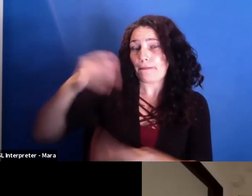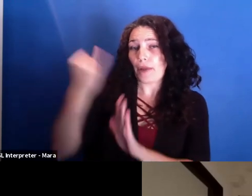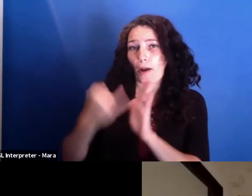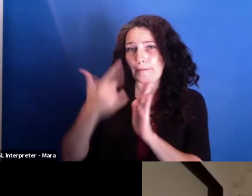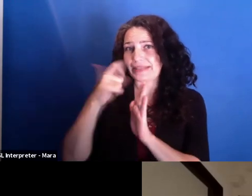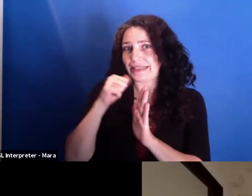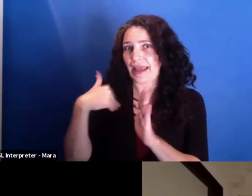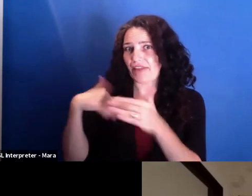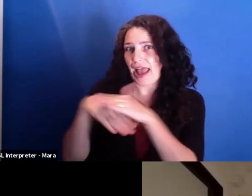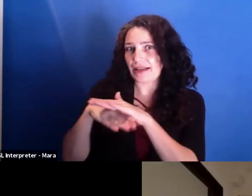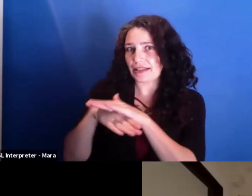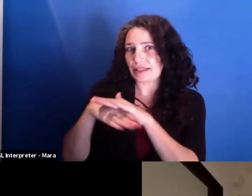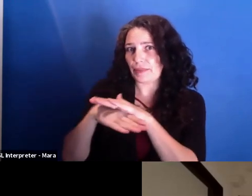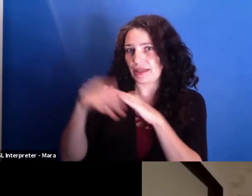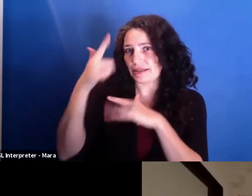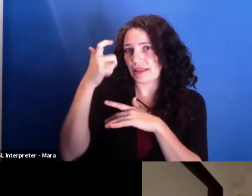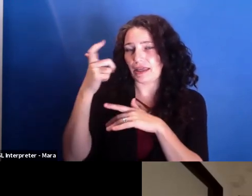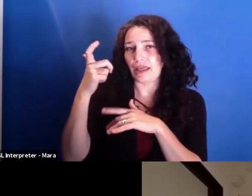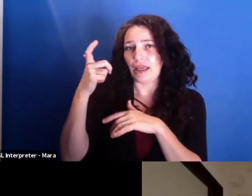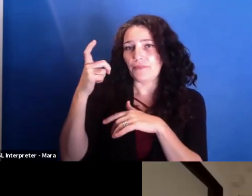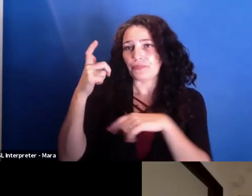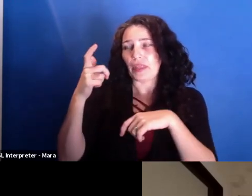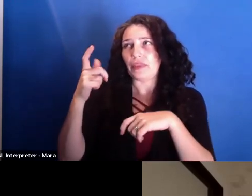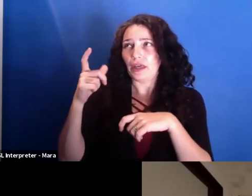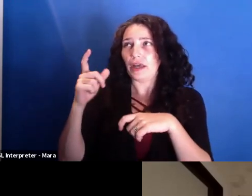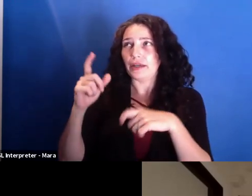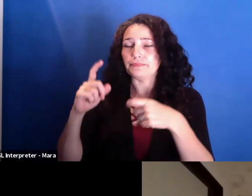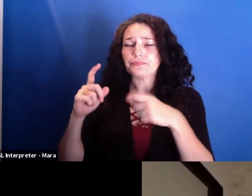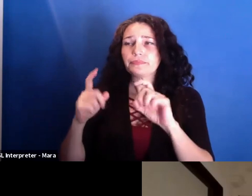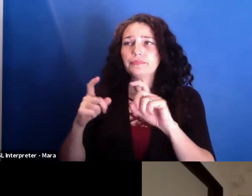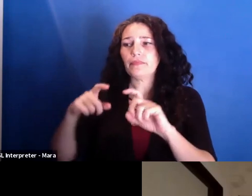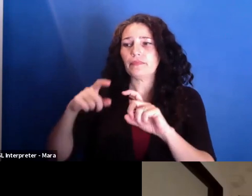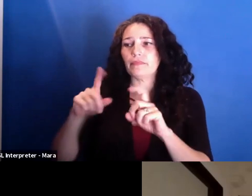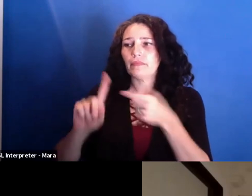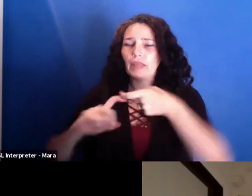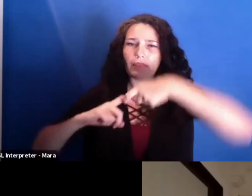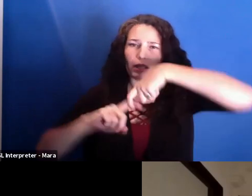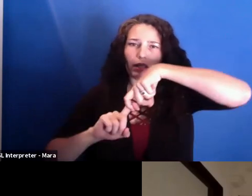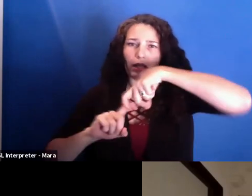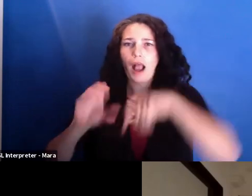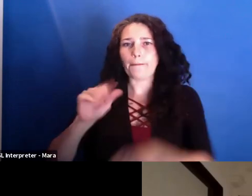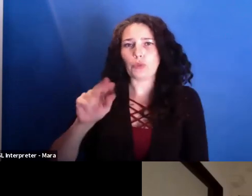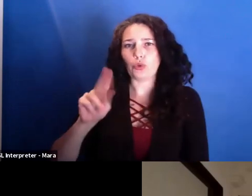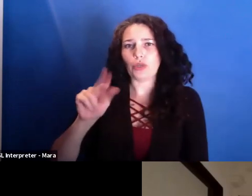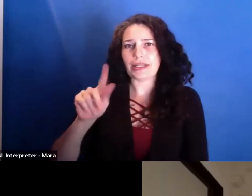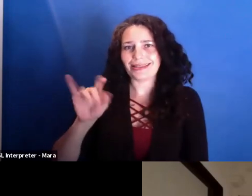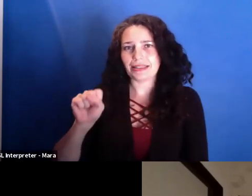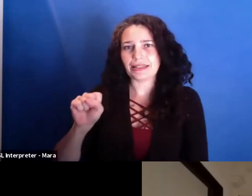So in parallel with the Western art, he invented, in a way, pop art, but kept it in a basement because everybody was laughing about him--